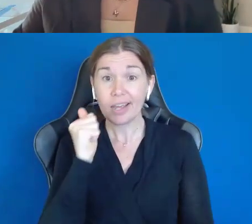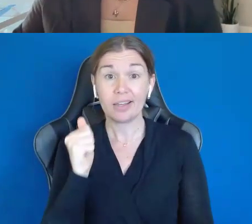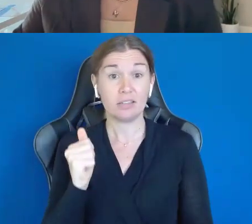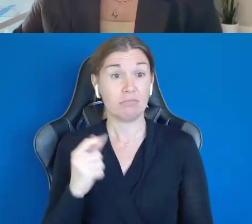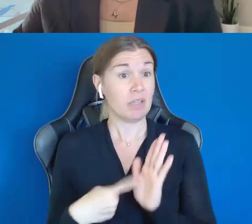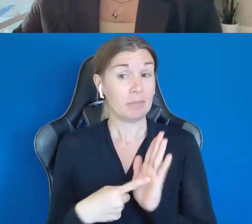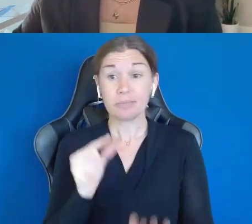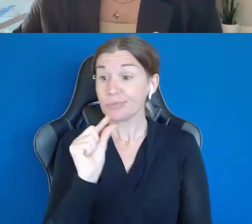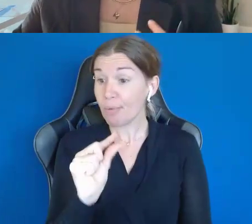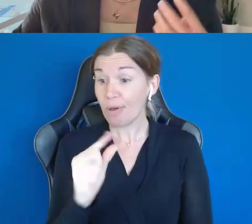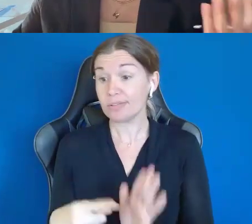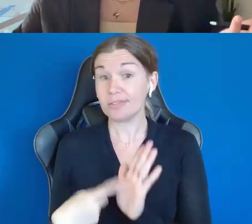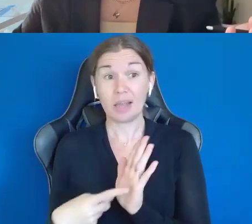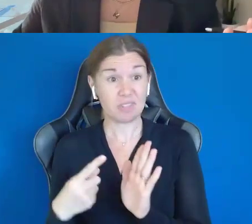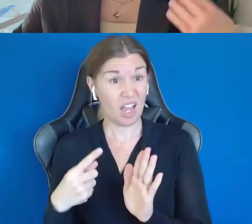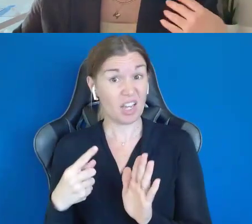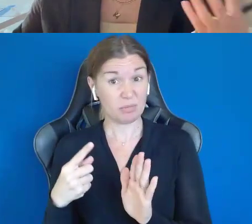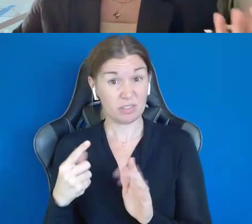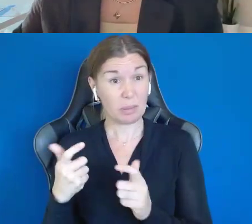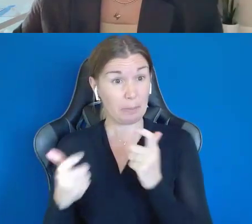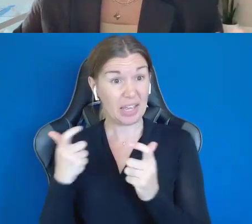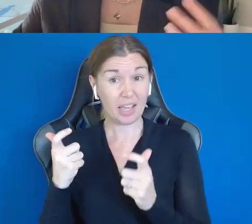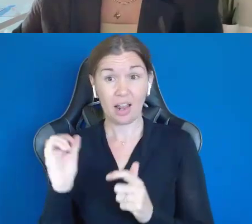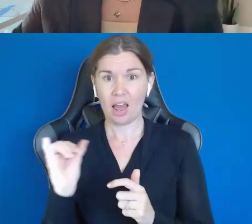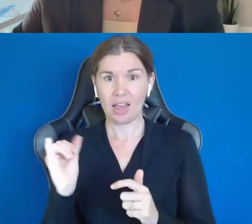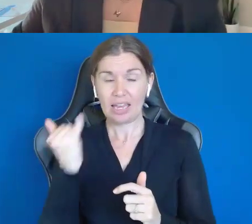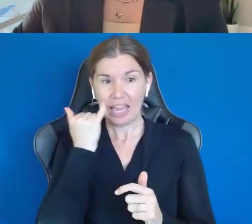some things that are big, kind of like construction or moving. Yeah.